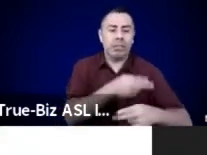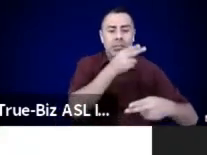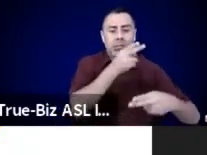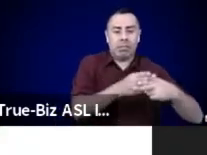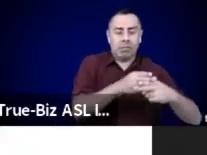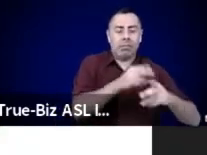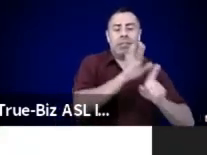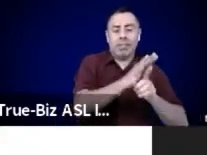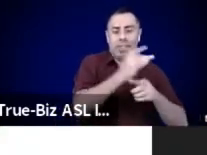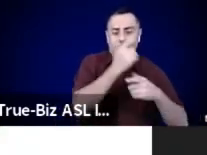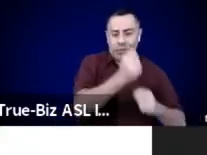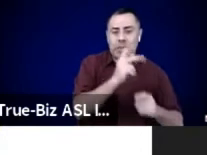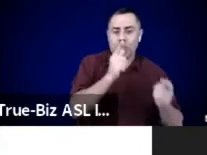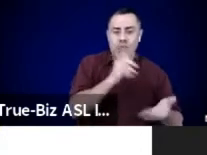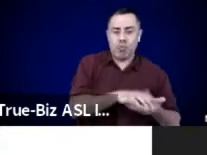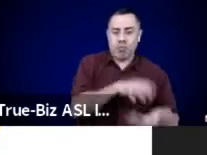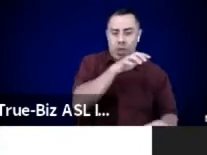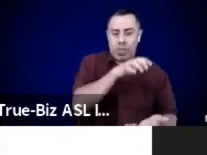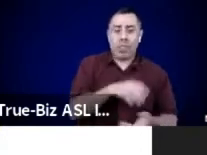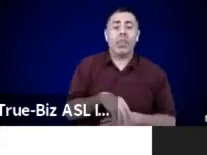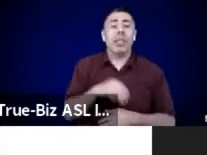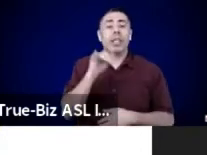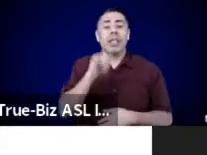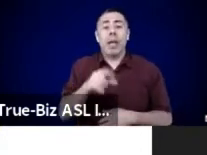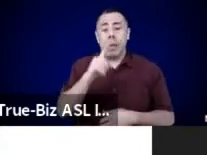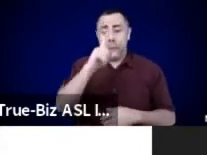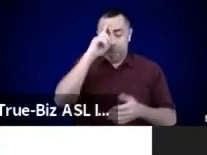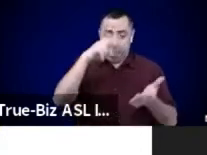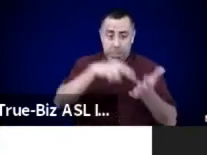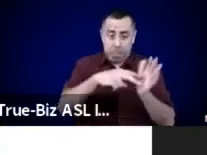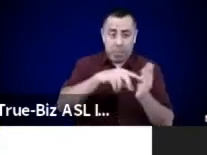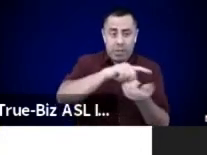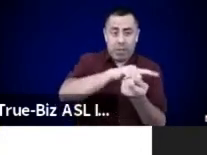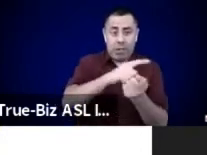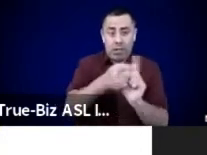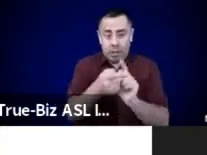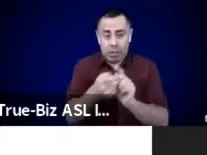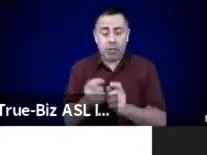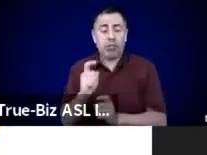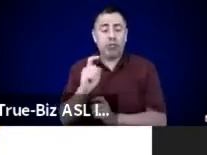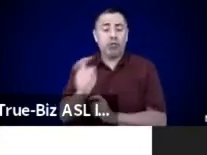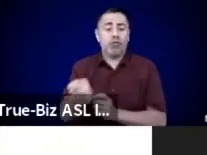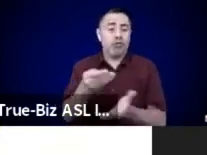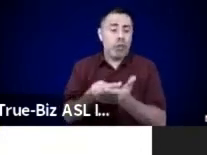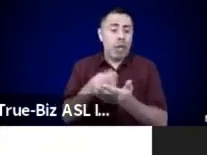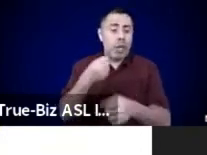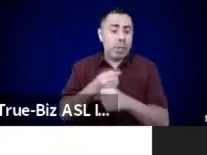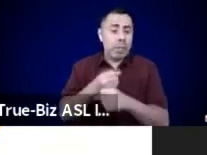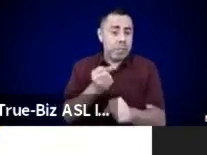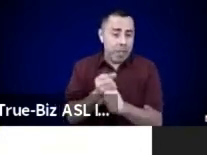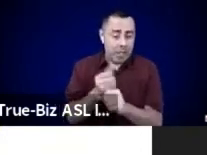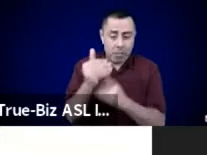I will come to your river Good morning, ancestors. Good morning.